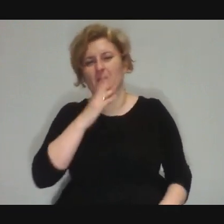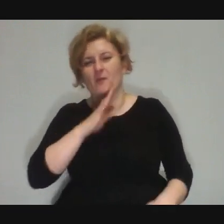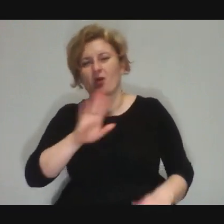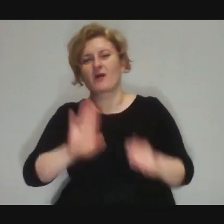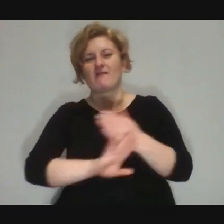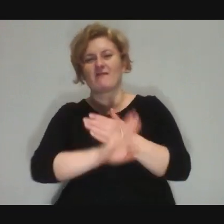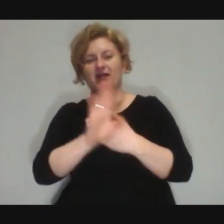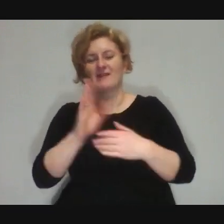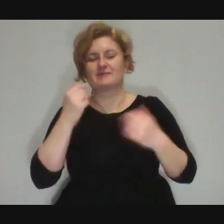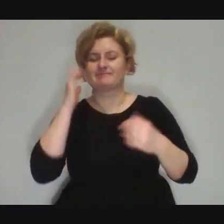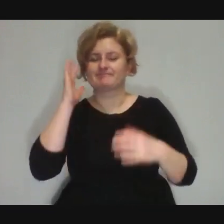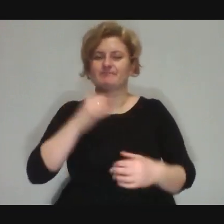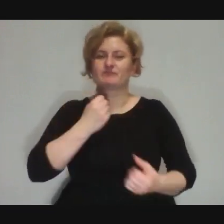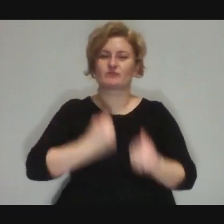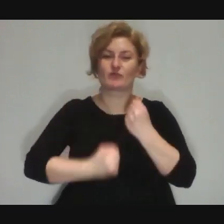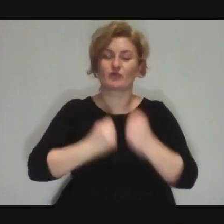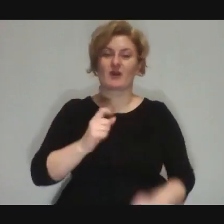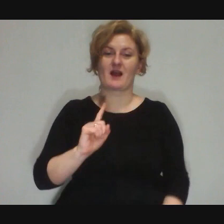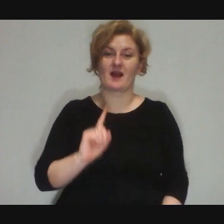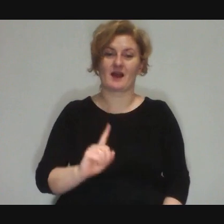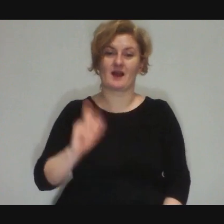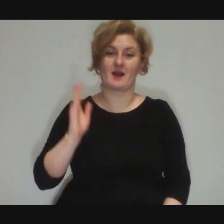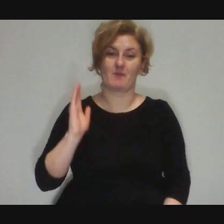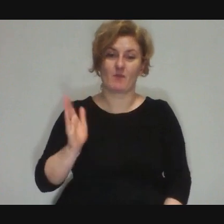But then it turns out that the closer you get to the show,